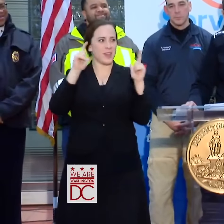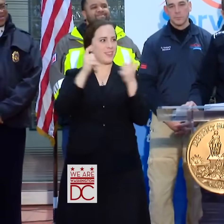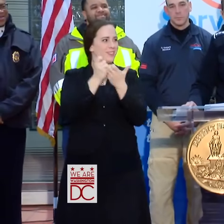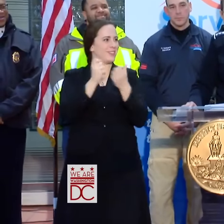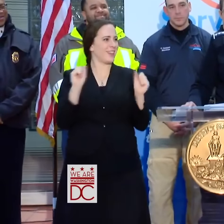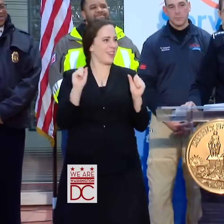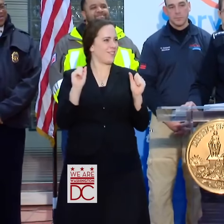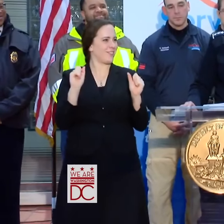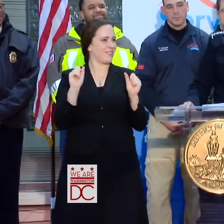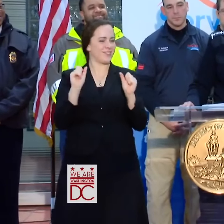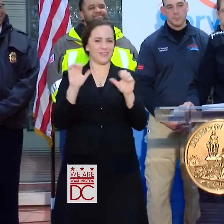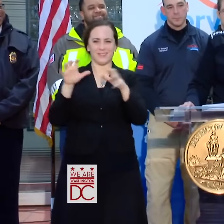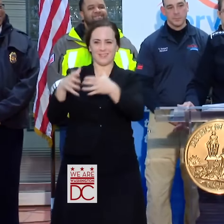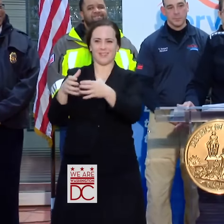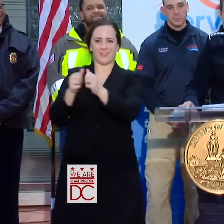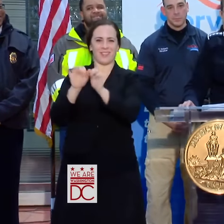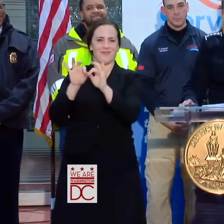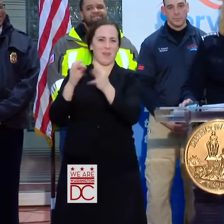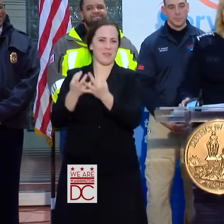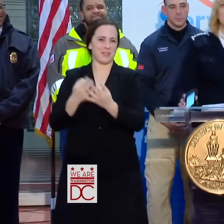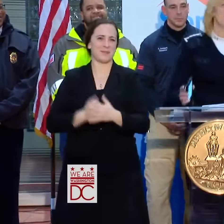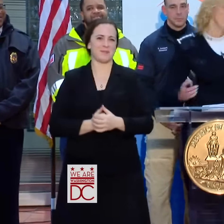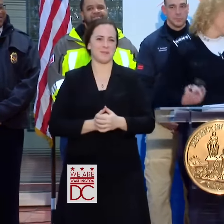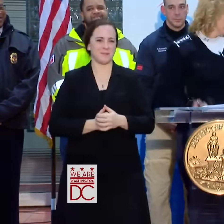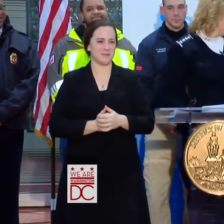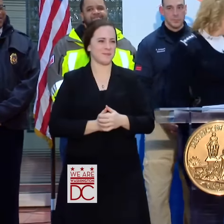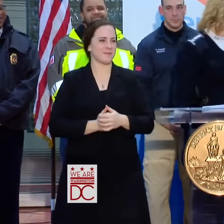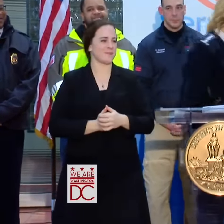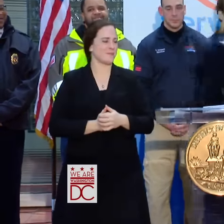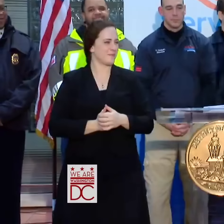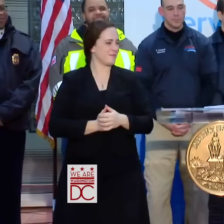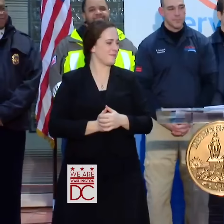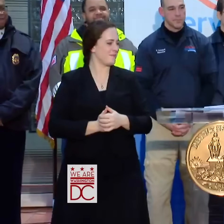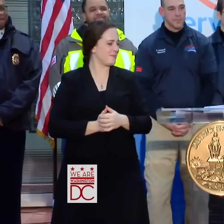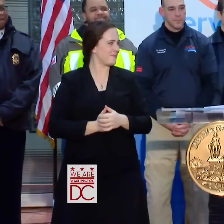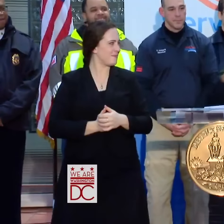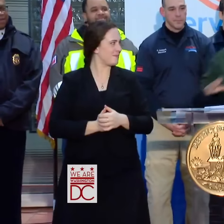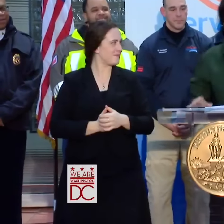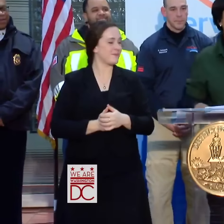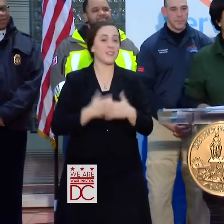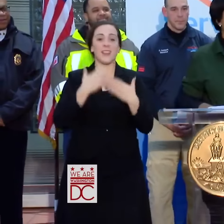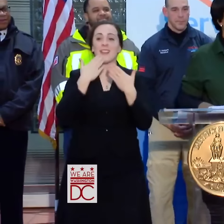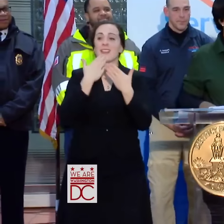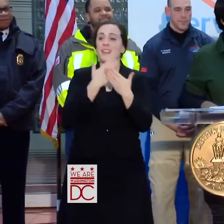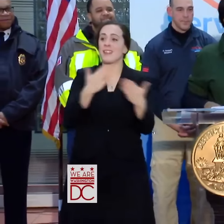WE HAVE REUNITED HIM WITH HIS FAMILY. THANK YOU, EVERYBODY.